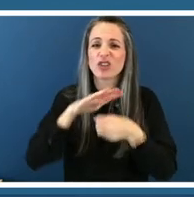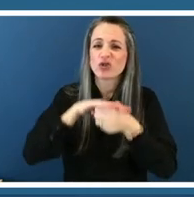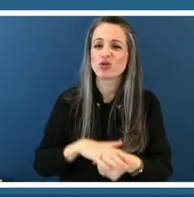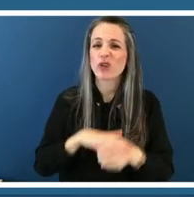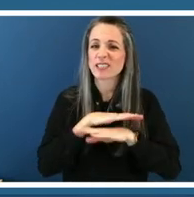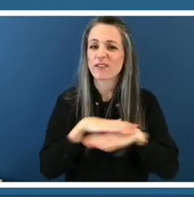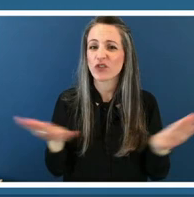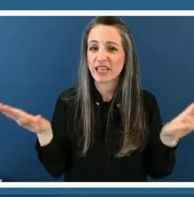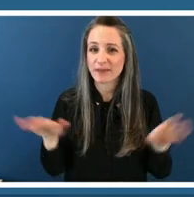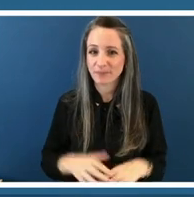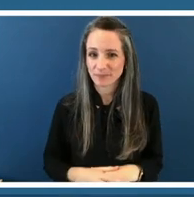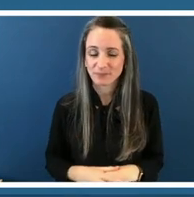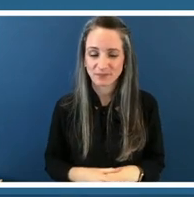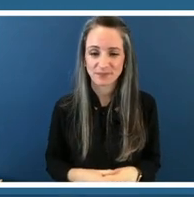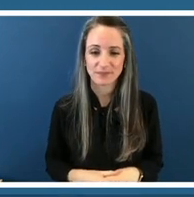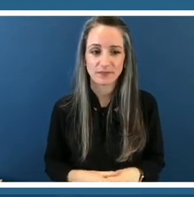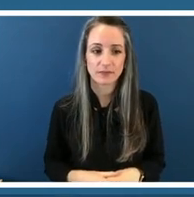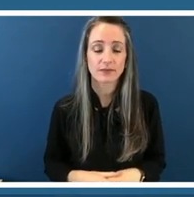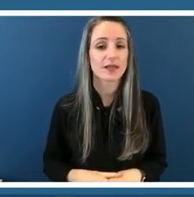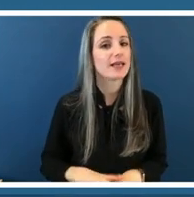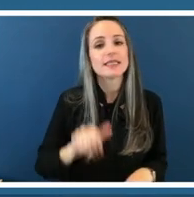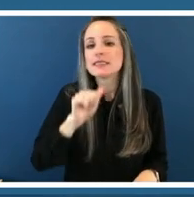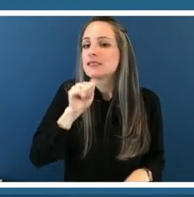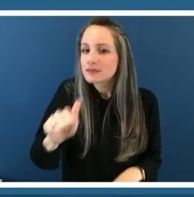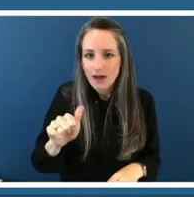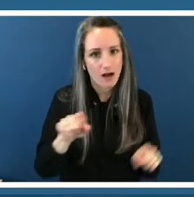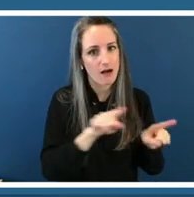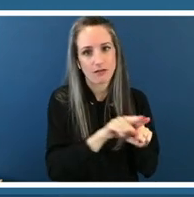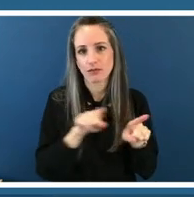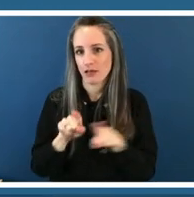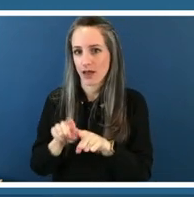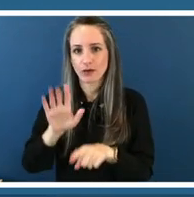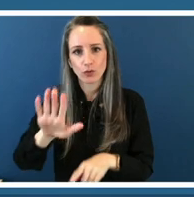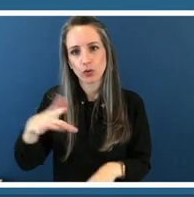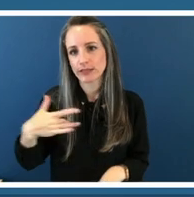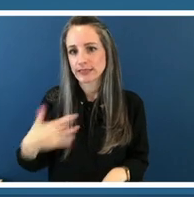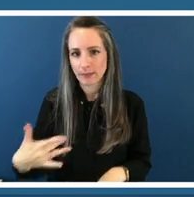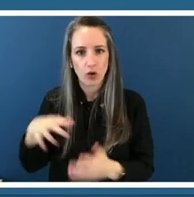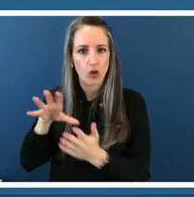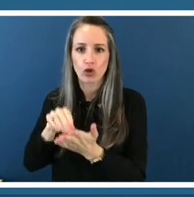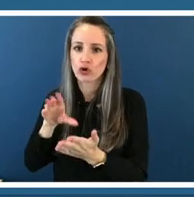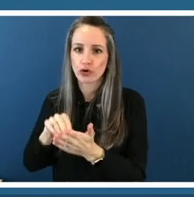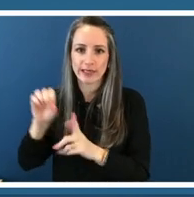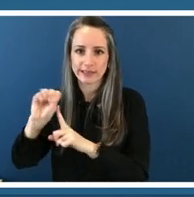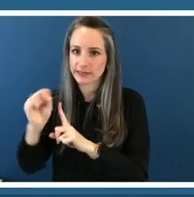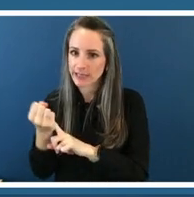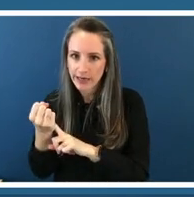it is not like your typical